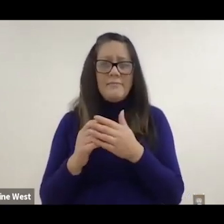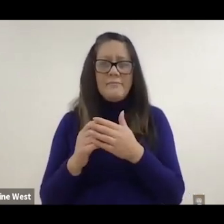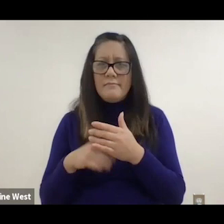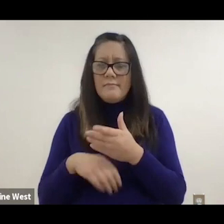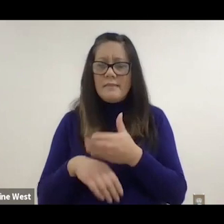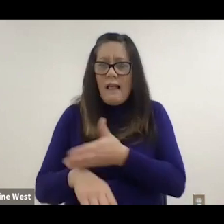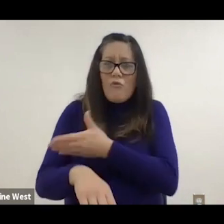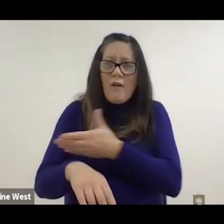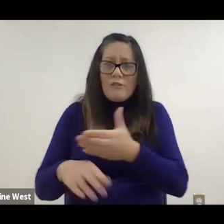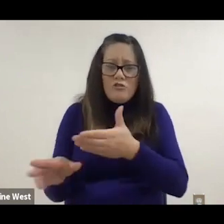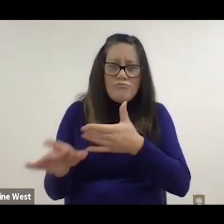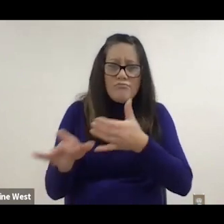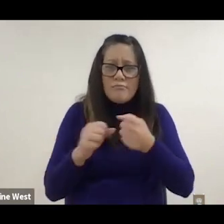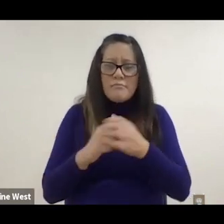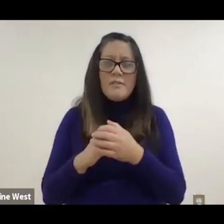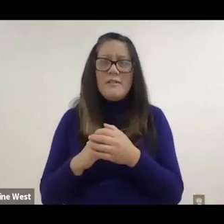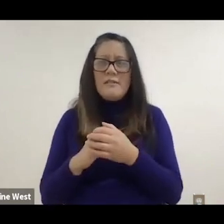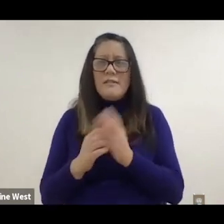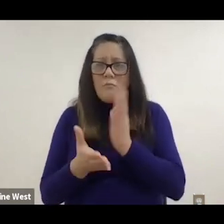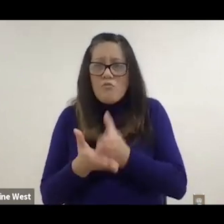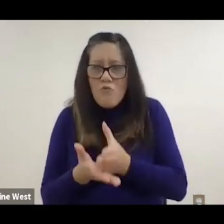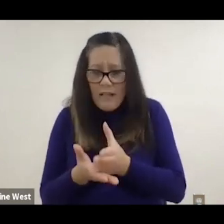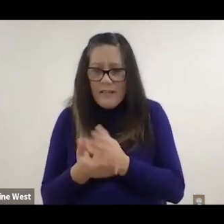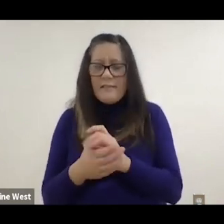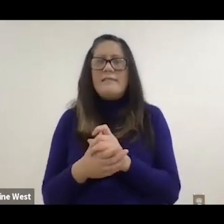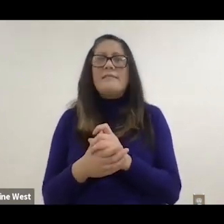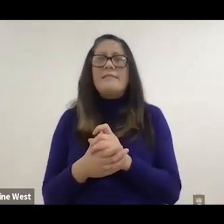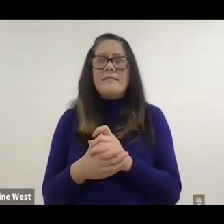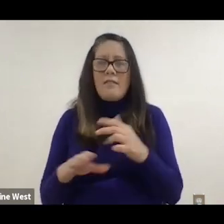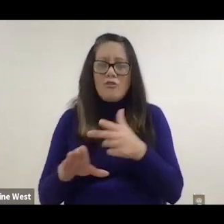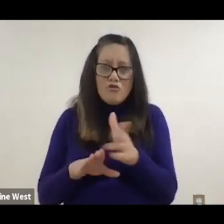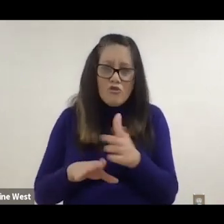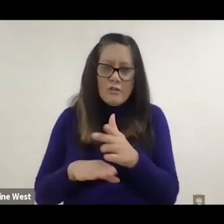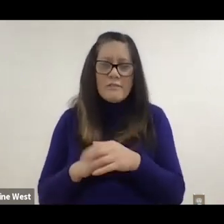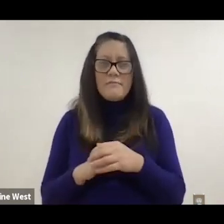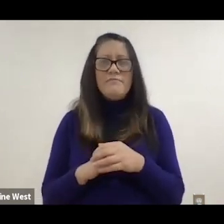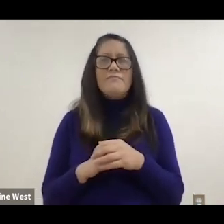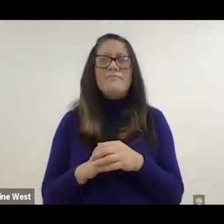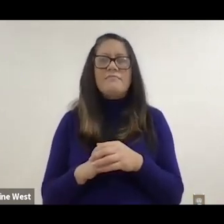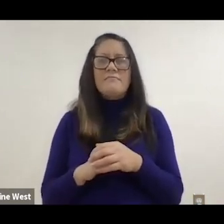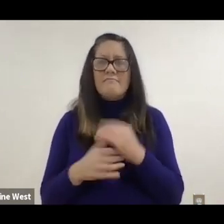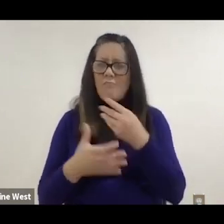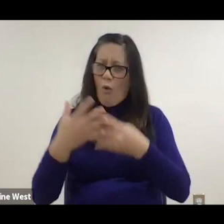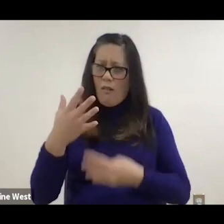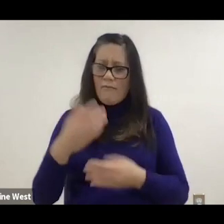the turning, all of those sort of things. The other interesting thing was for